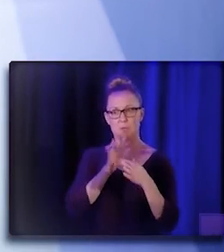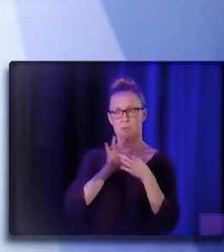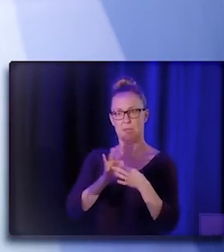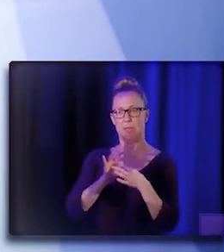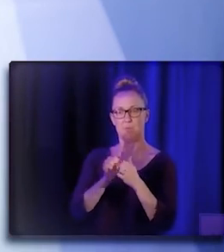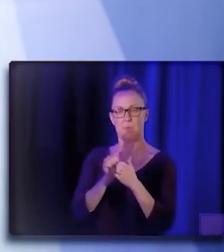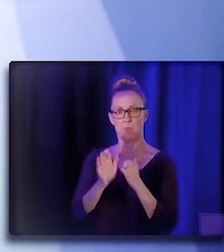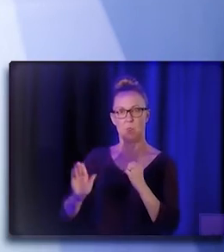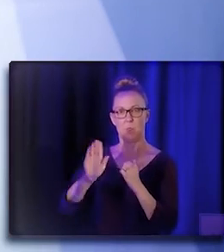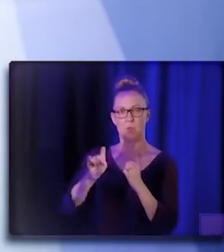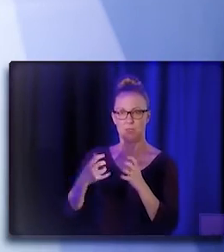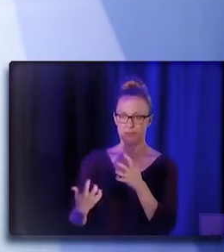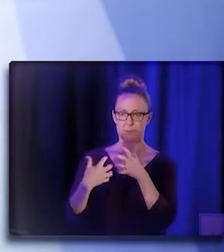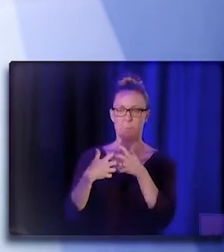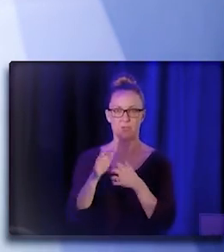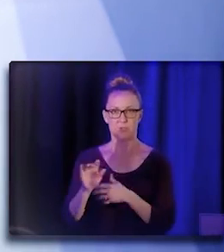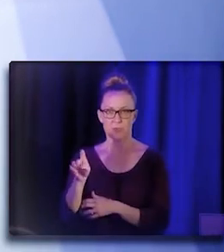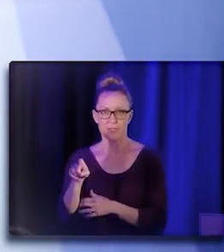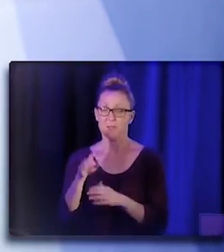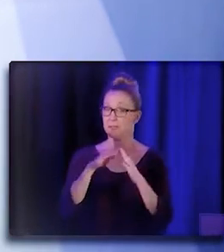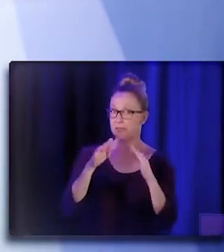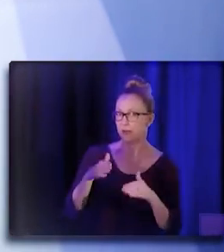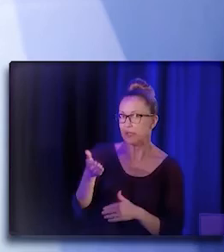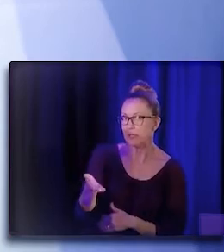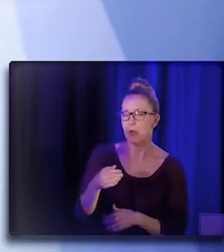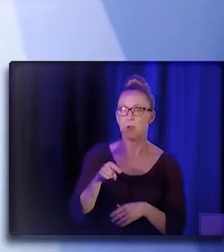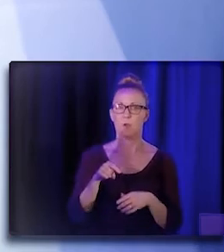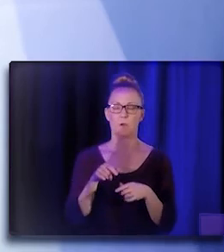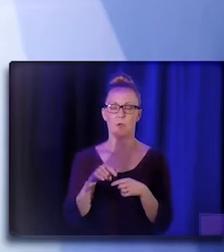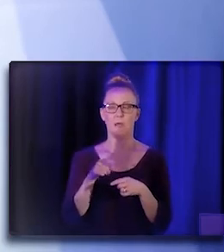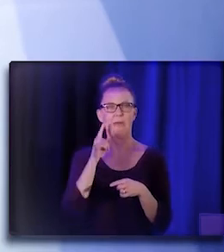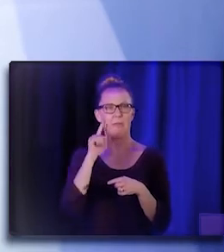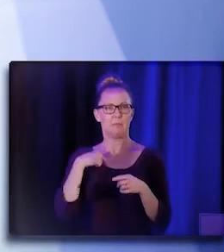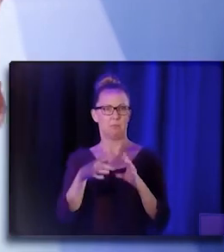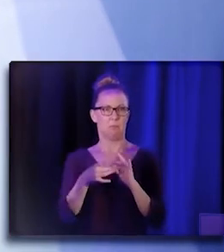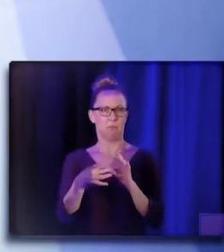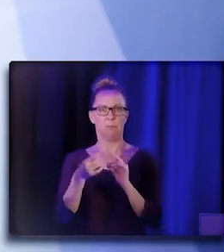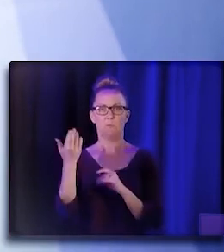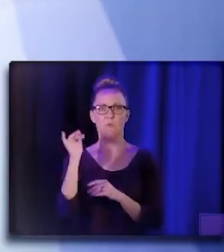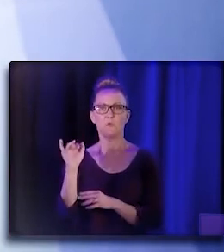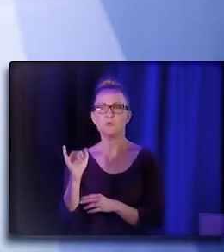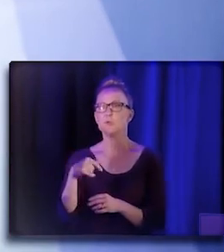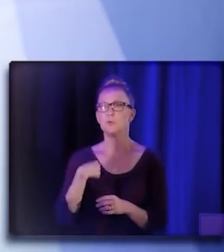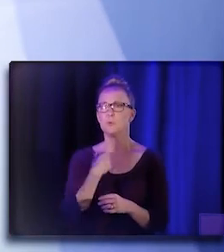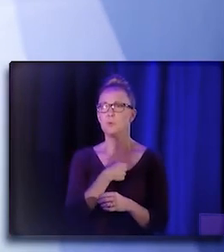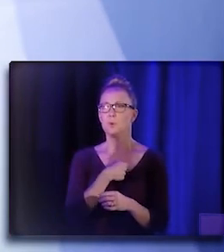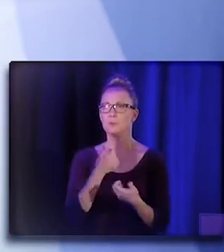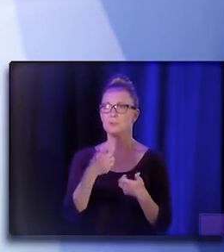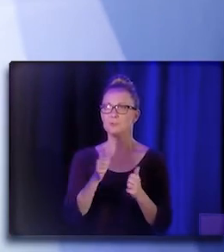You know, is that ready there, is housing there? You know, I think we mentioned it. We're bridging the gap, but, you know,